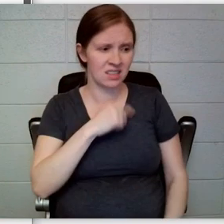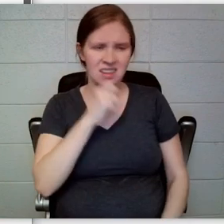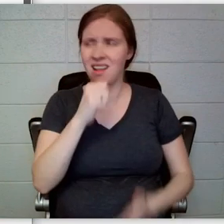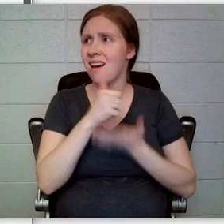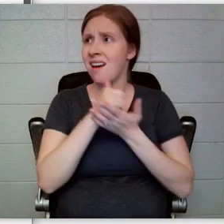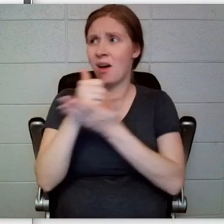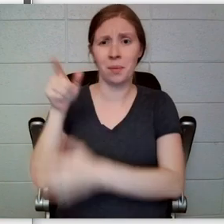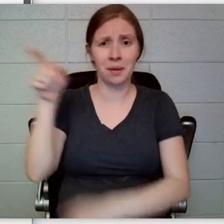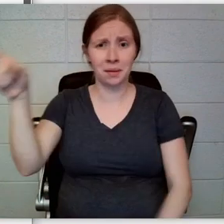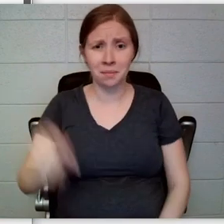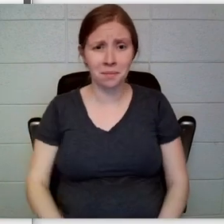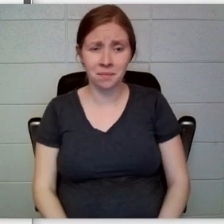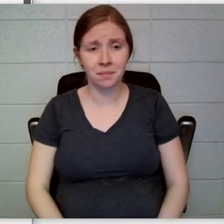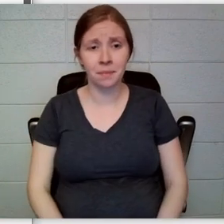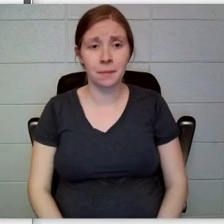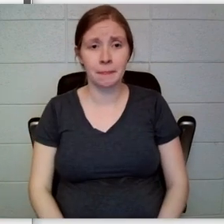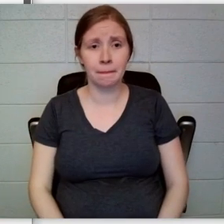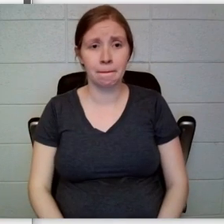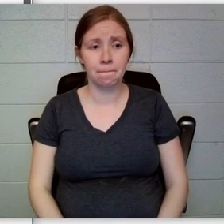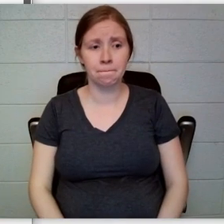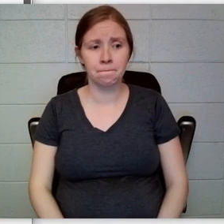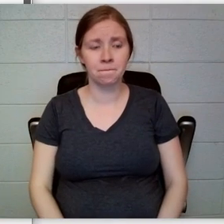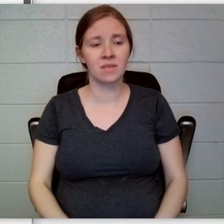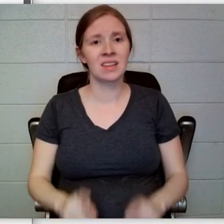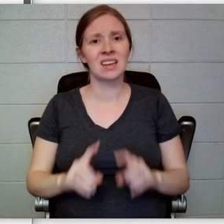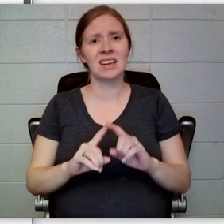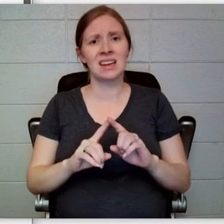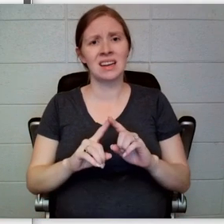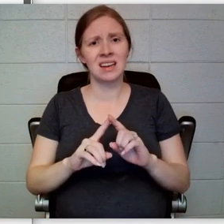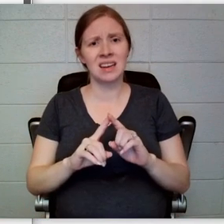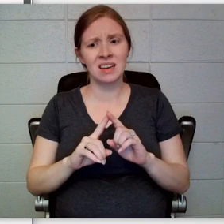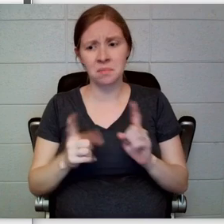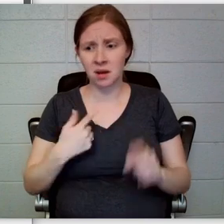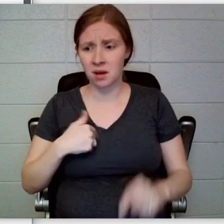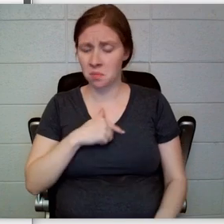“But what good does it do himto have us be in his stupid play?”